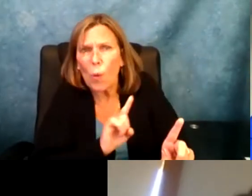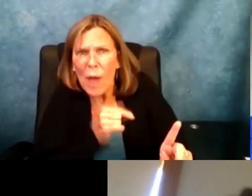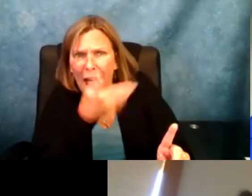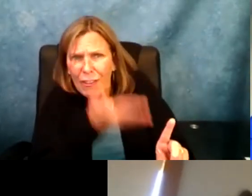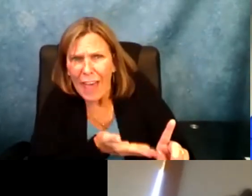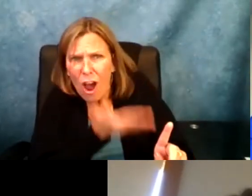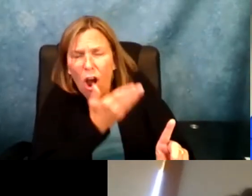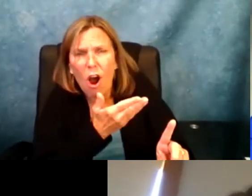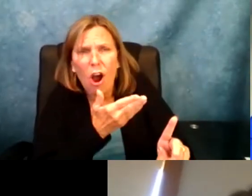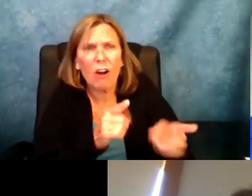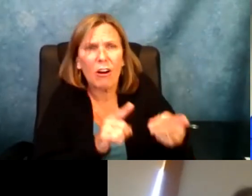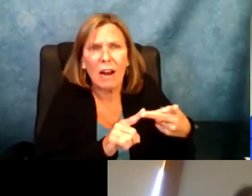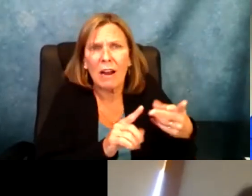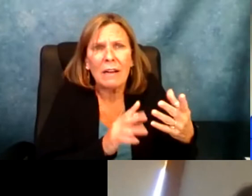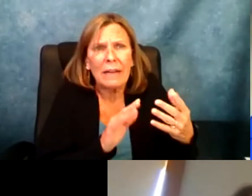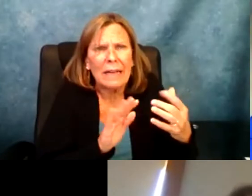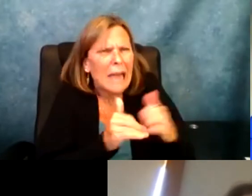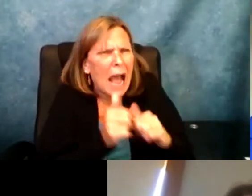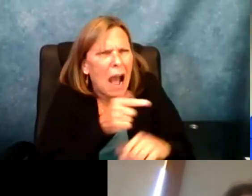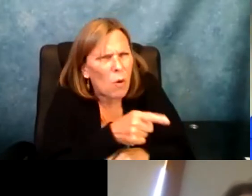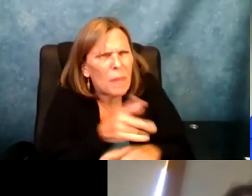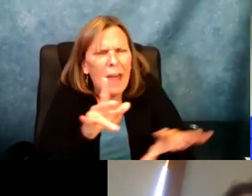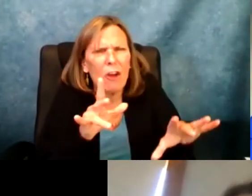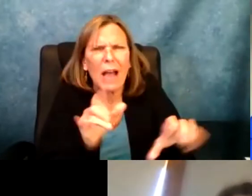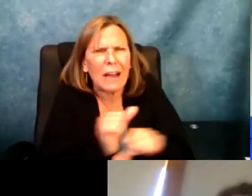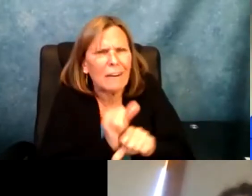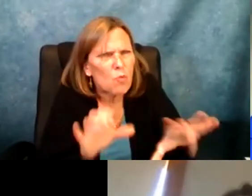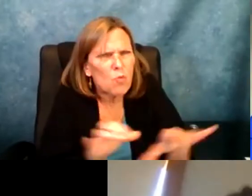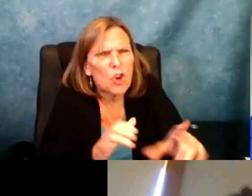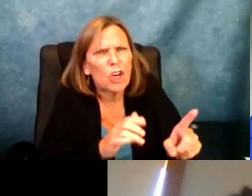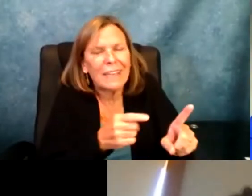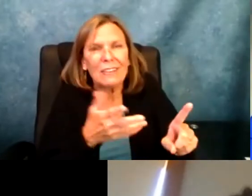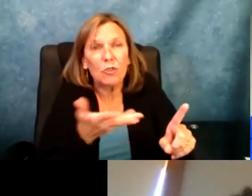individual sense where you honor where the opportunity is